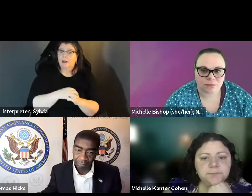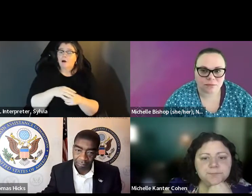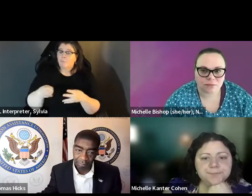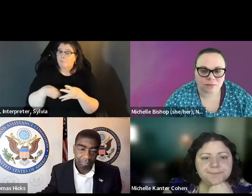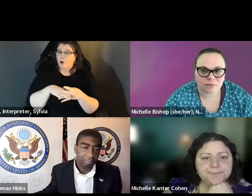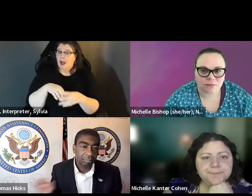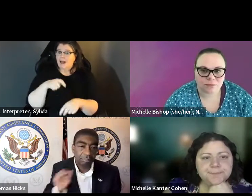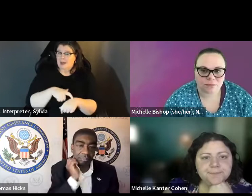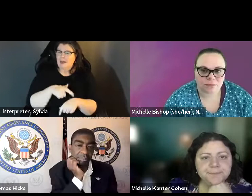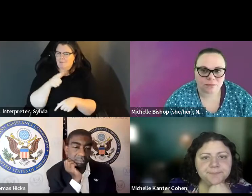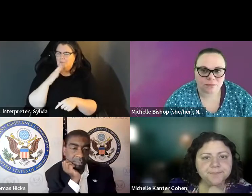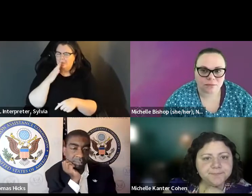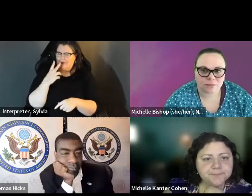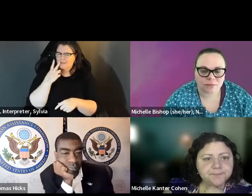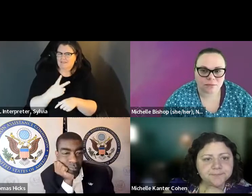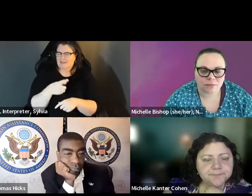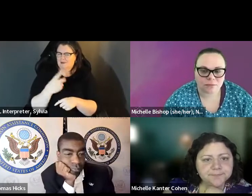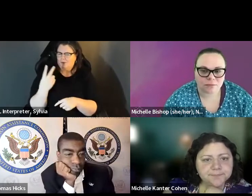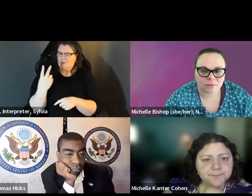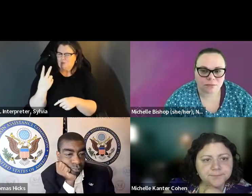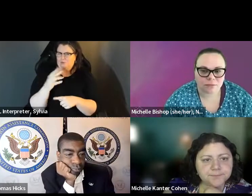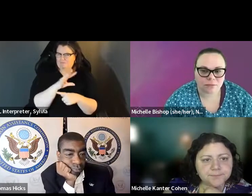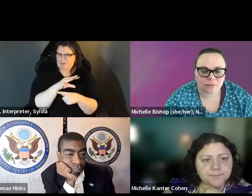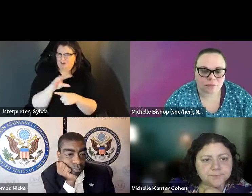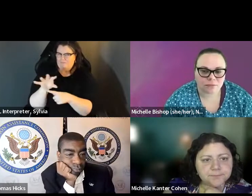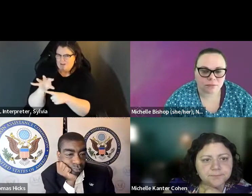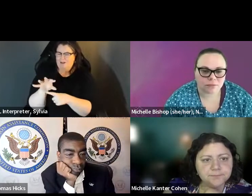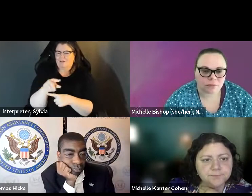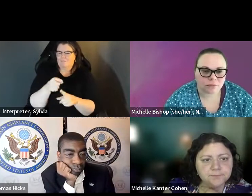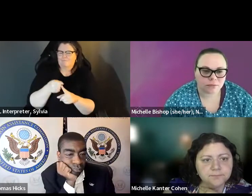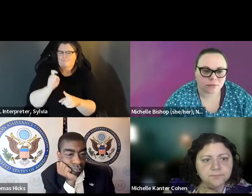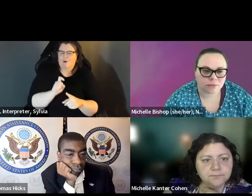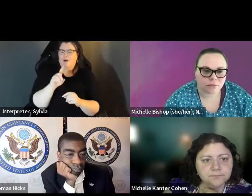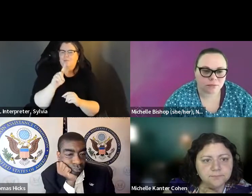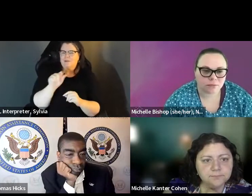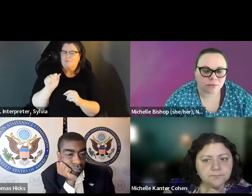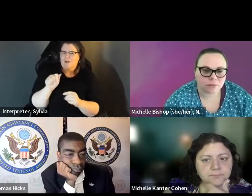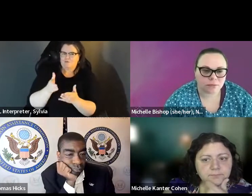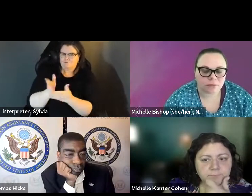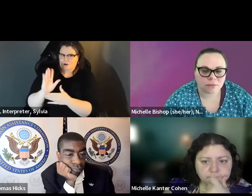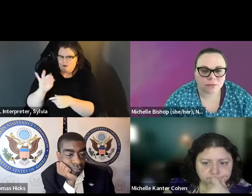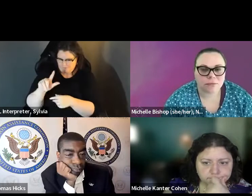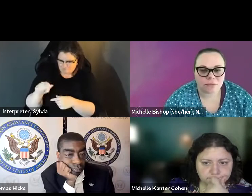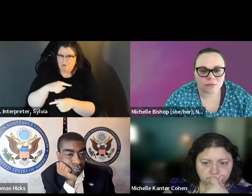for about ten minutes, so we' re going to come back at 11: 20. During the break, we're going to play one of our -- All right. I want to thank everybody. Thank you. To our panelists, and also thank you, Caitlin, for moderating our Today We are going to go ahead and break for about 10 min, so we're going to come back at 1120 during the break we're going to play one of our one of 2 videos that disability rights Florida produced in partnership with access.